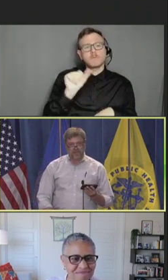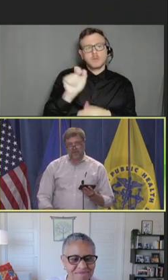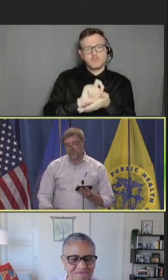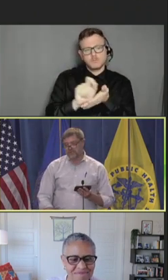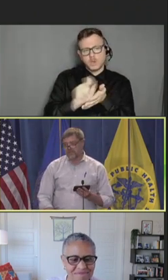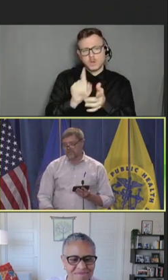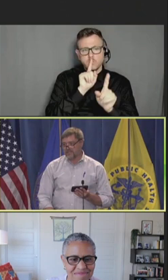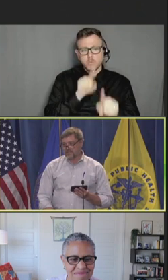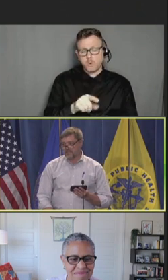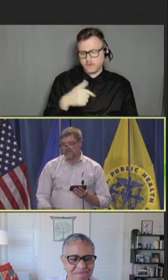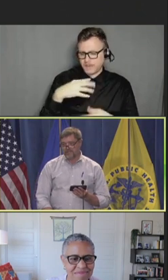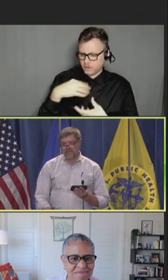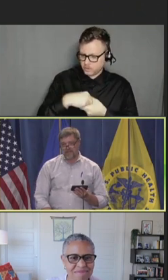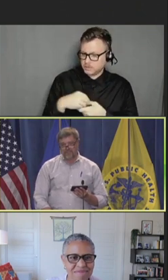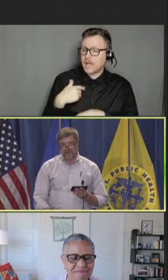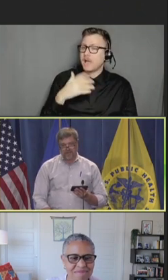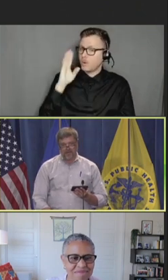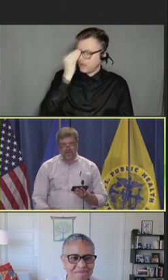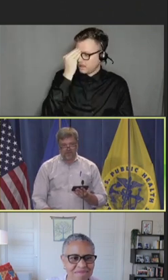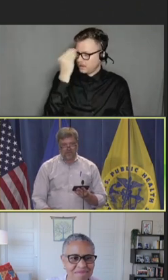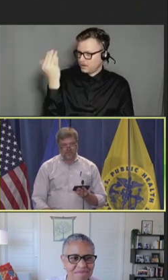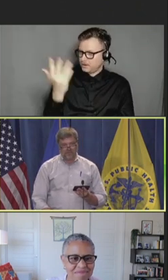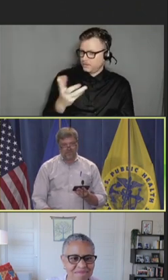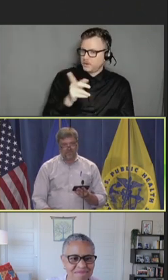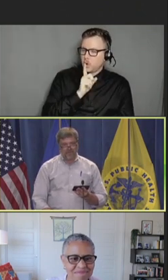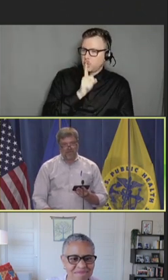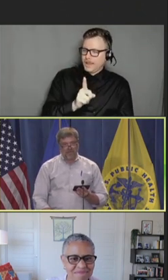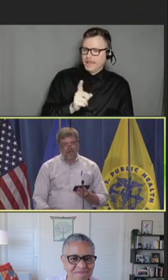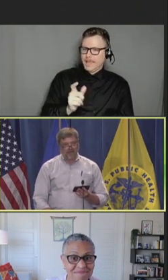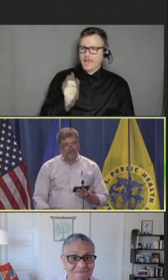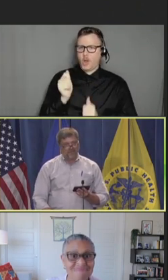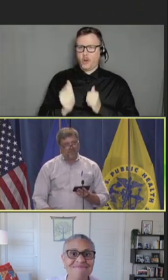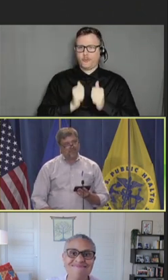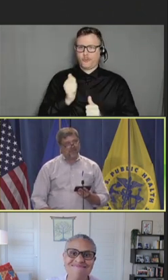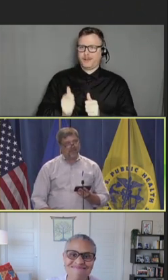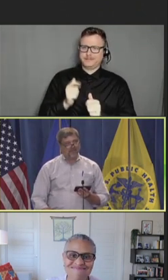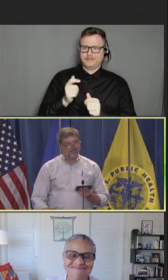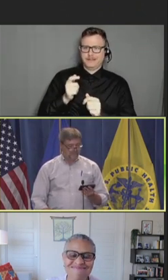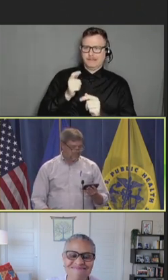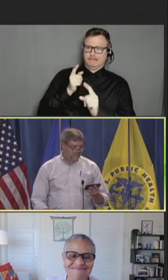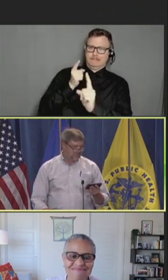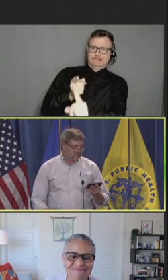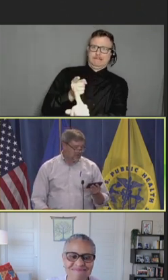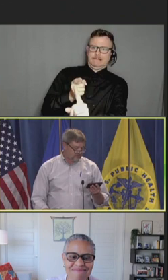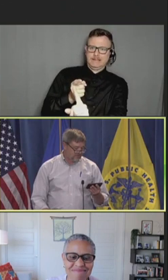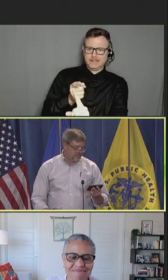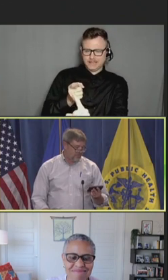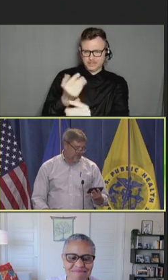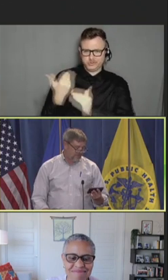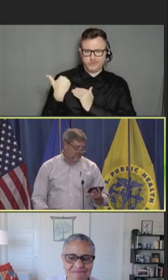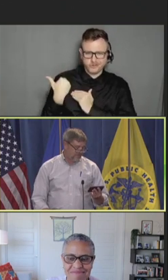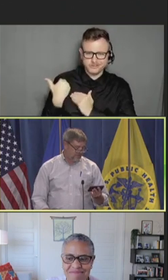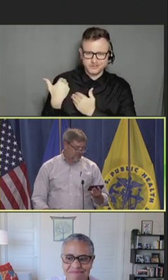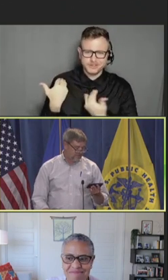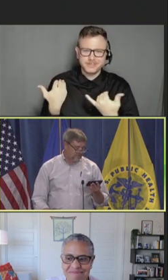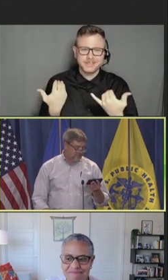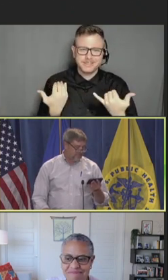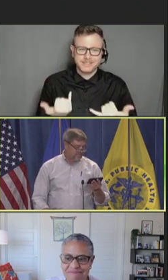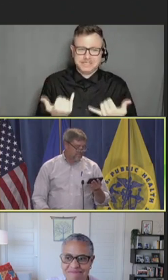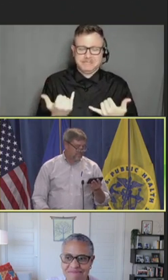I will say this is a very aggressive charge that we have in front of us.